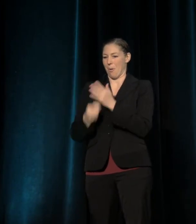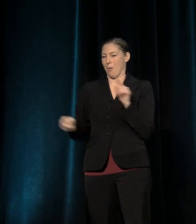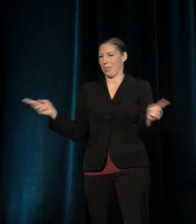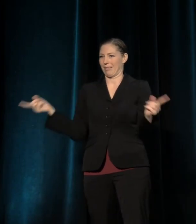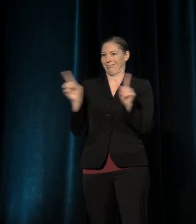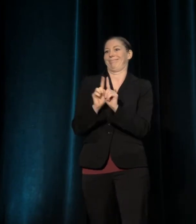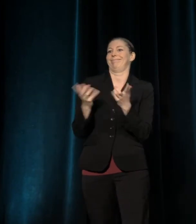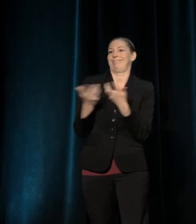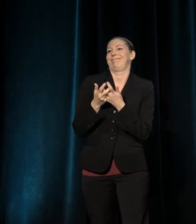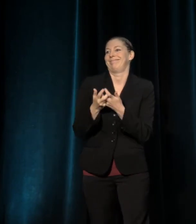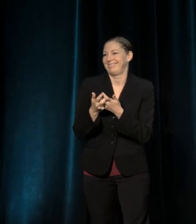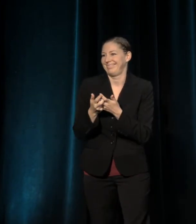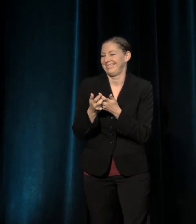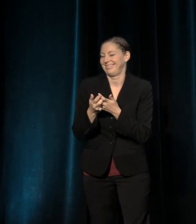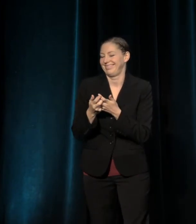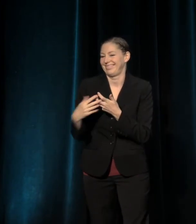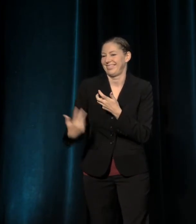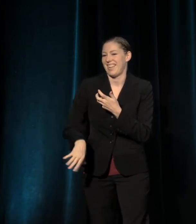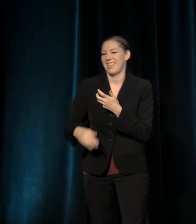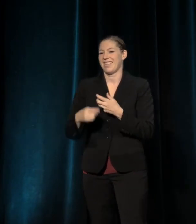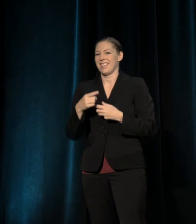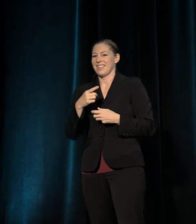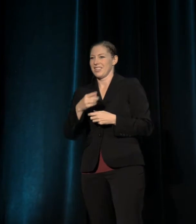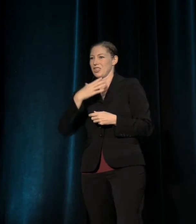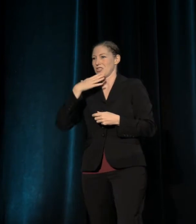She makes a mean brisket and knows how to use a gun --